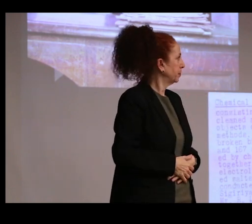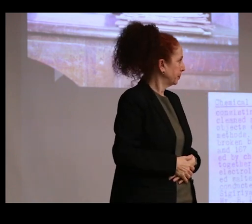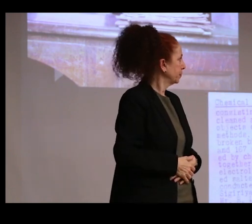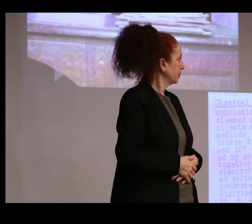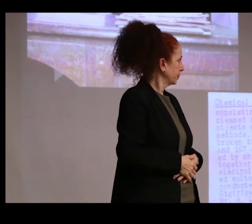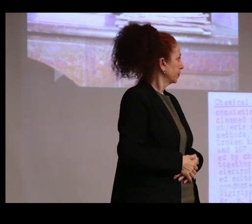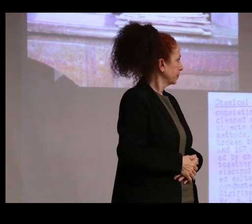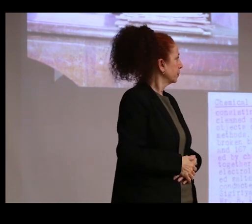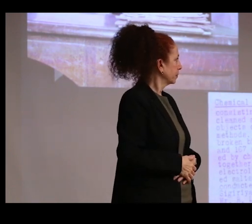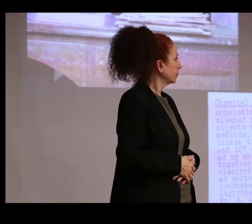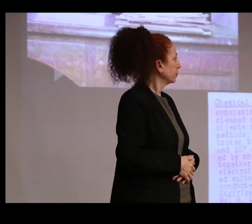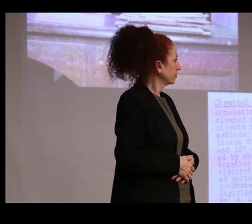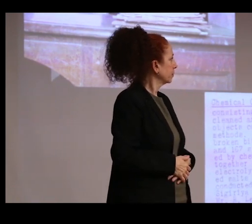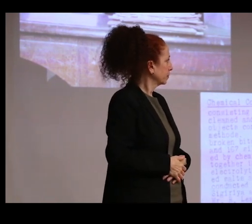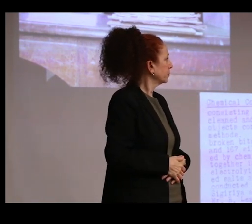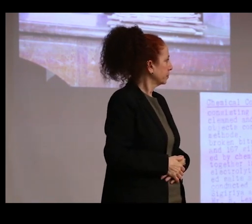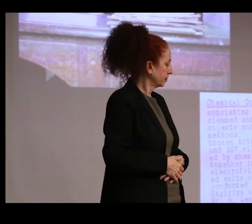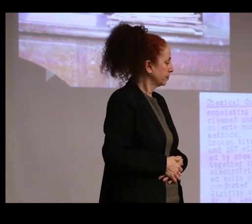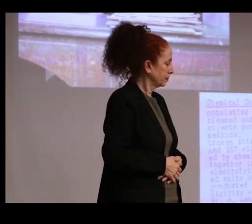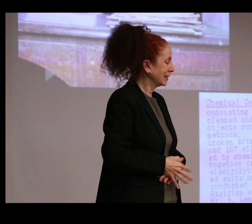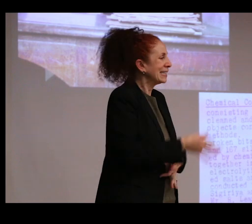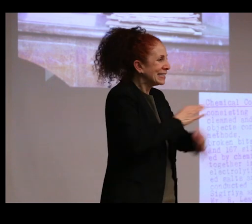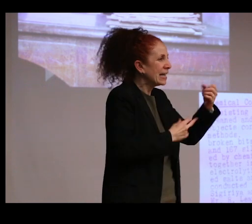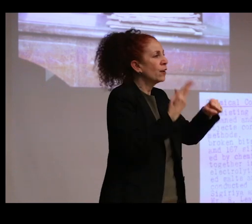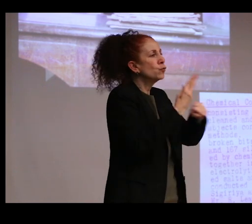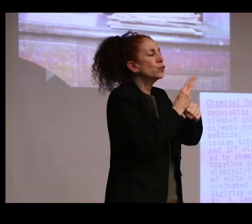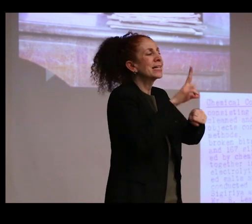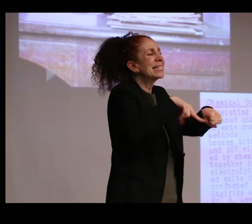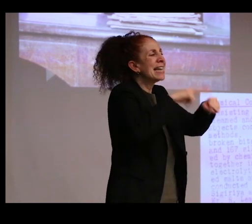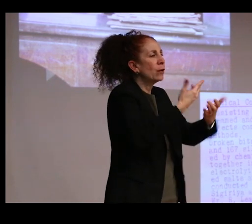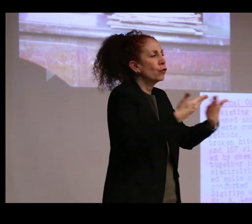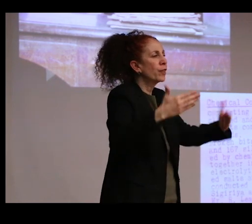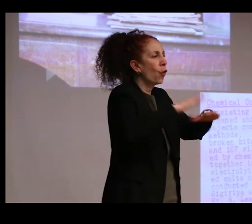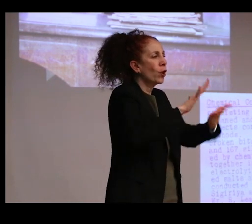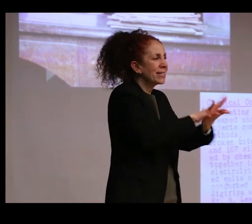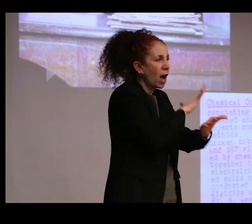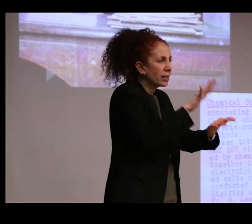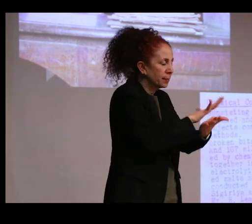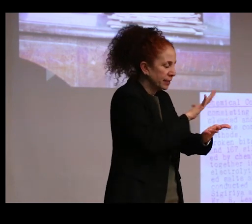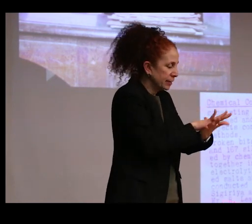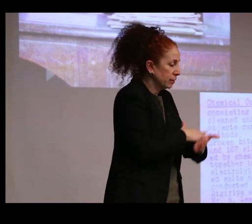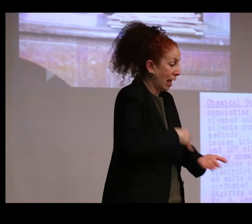insect repellent herbs on documents. Because I'd seen a very familiar name in a museum